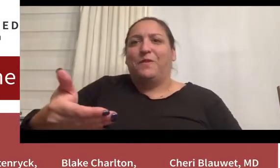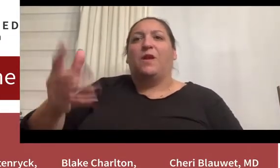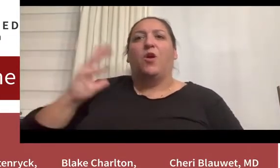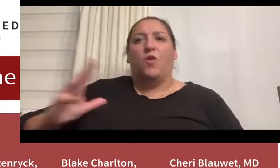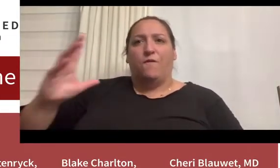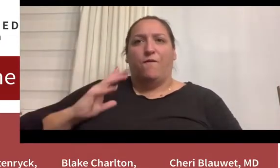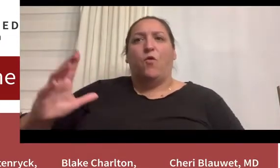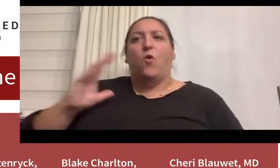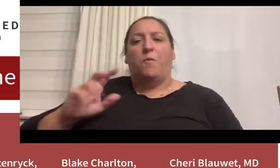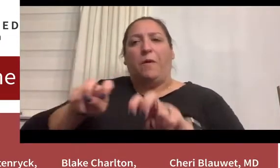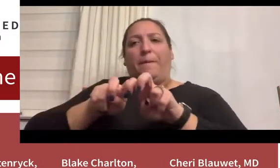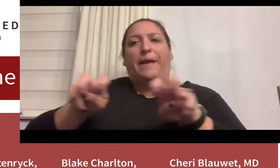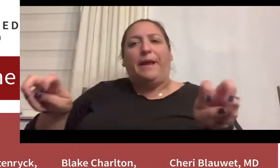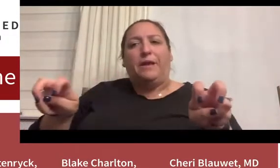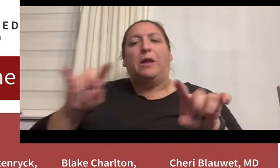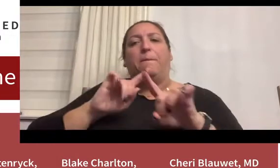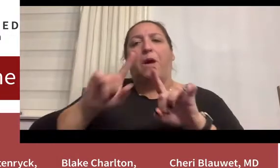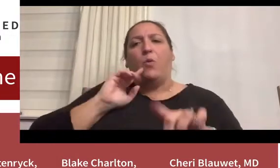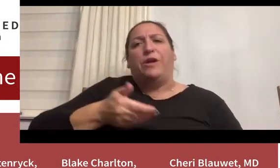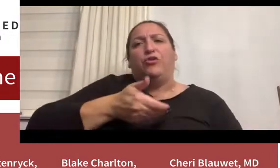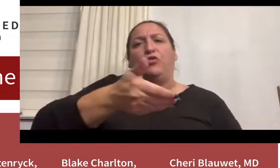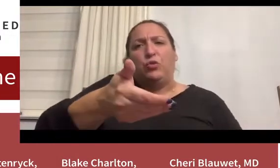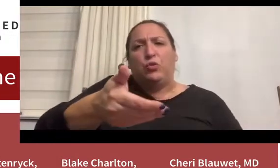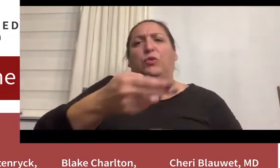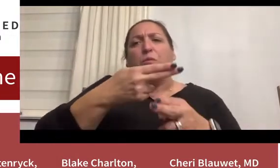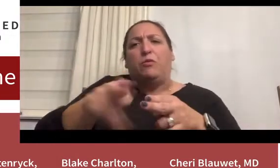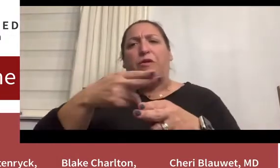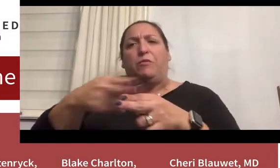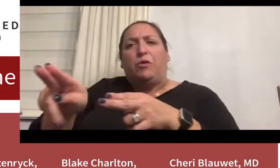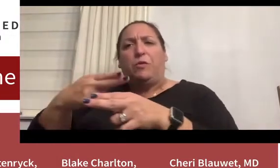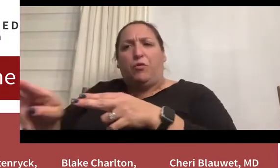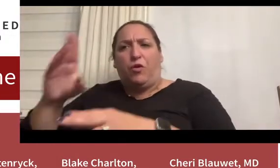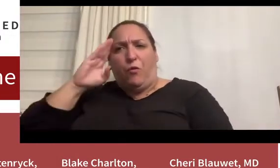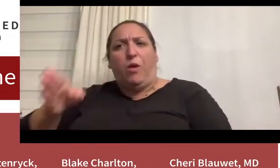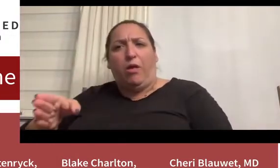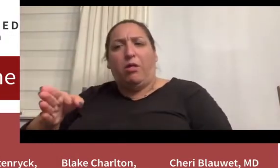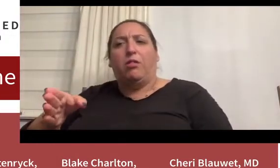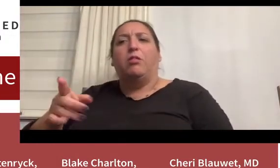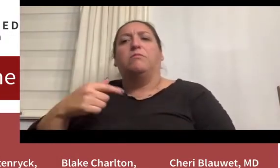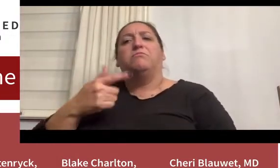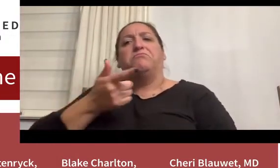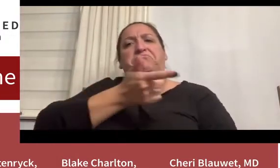and am going to introduce them very briefly and let them introduce and share their own stories.